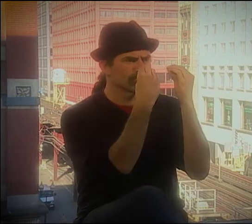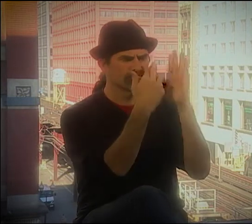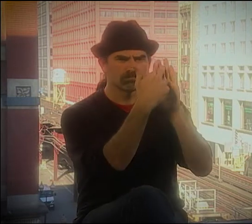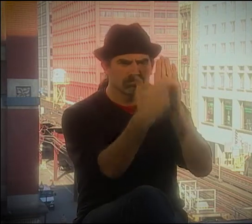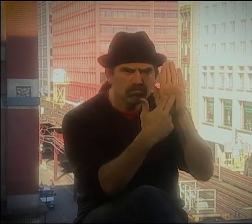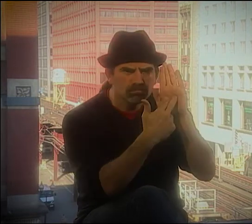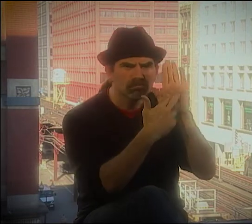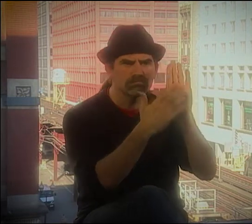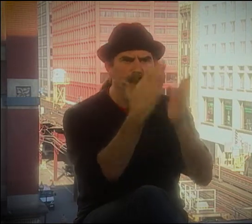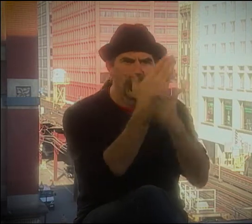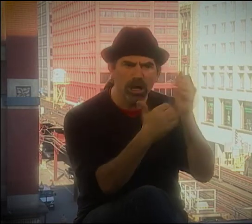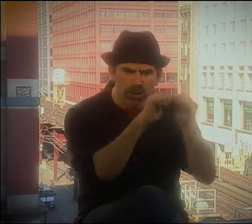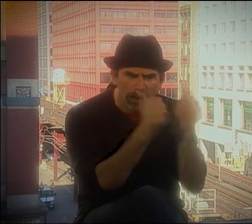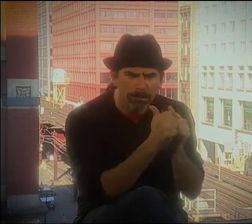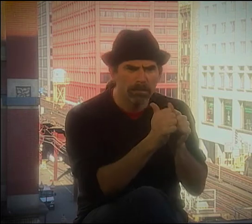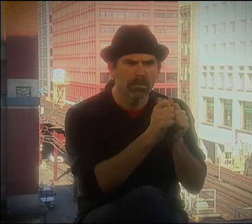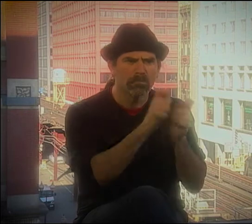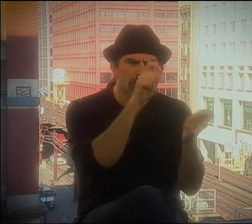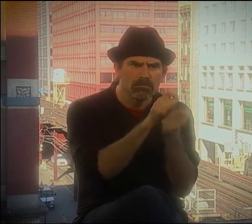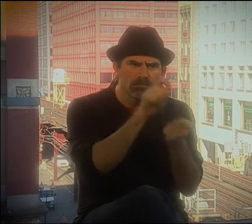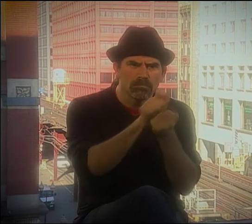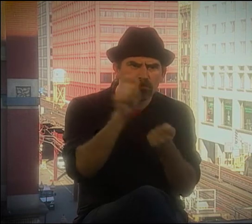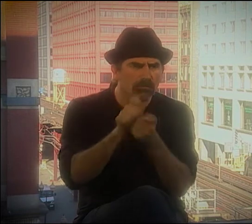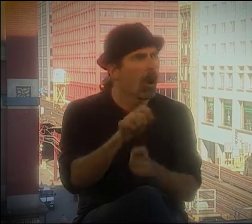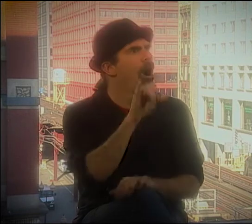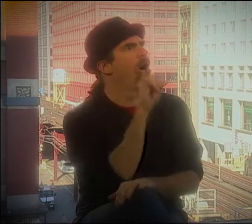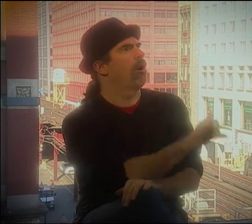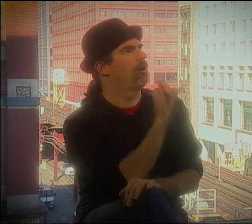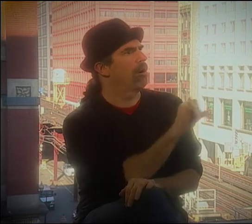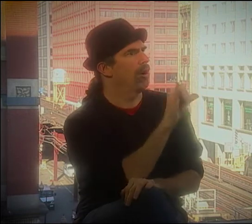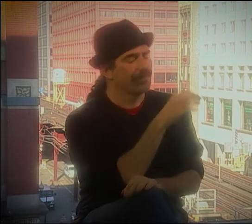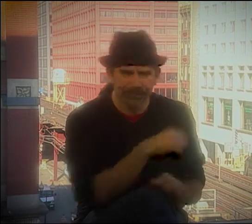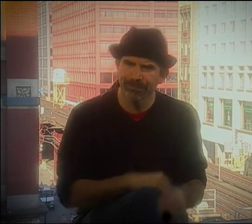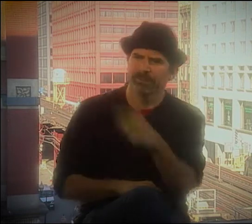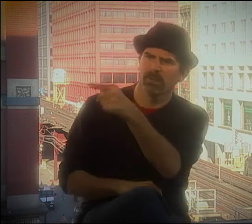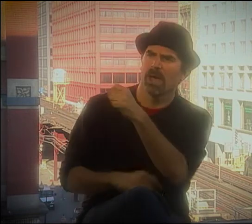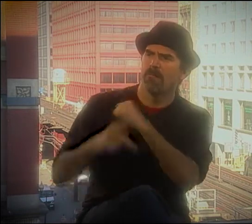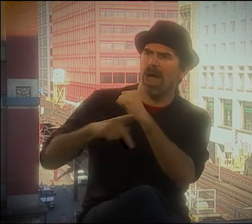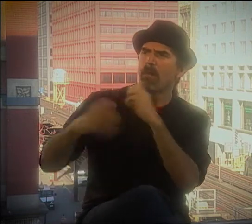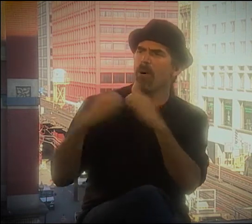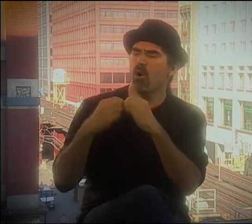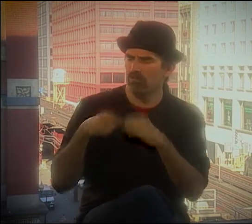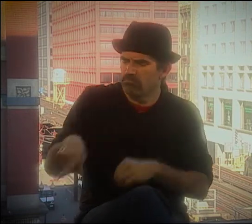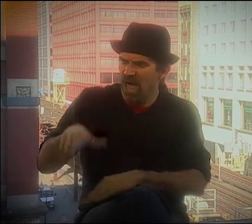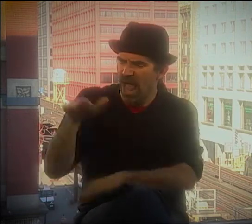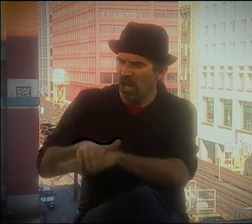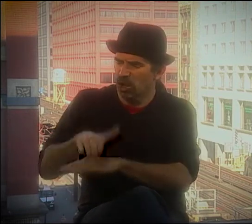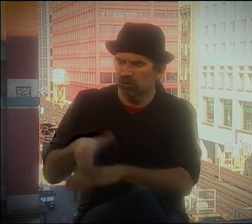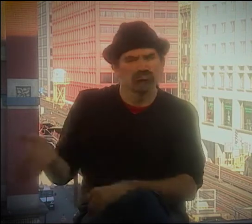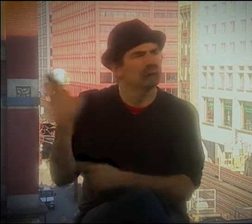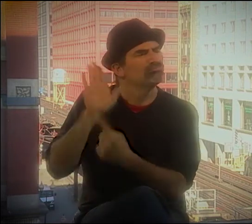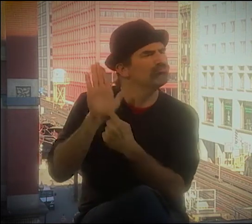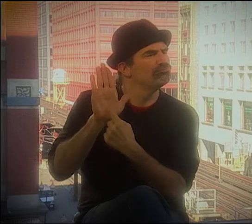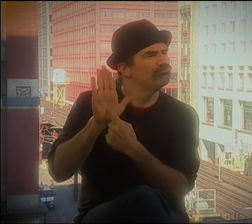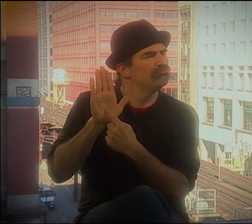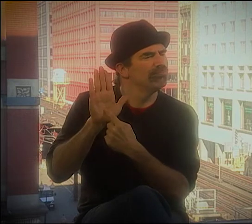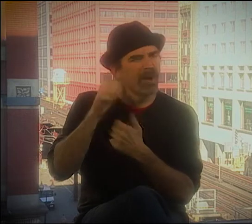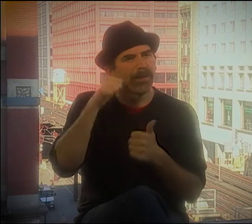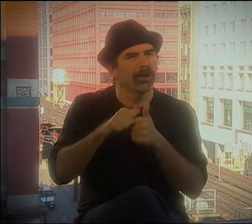I TOOK A LOT OF CLASSES, AND THEY KIND OF RUN TOGETHER FOR ME, BUT IT WAS ABOUT HAND SHAPES AND BEING VERY SPECIFIC.